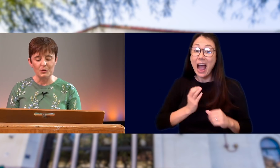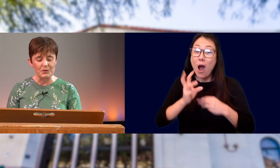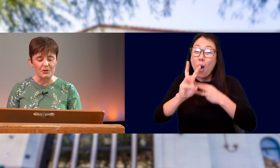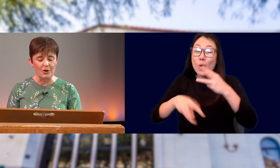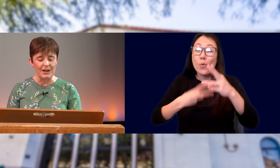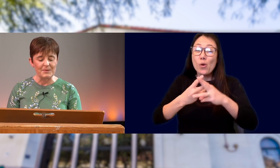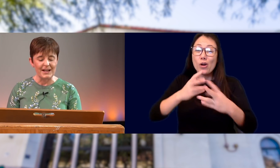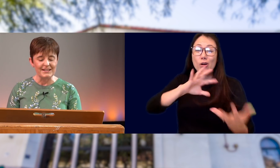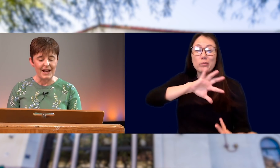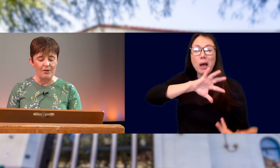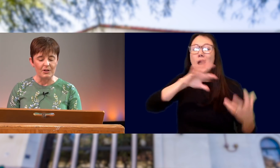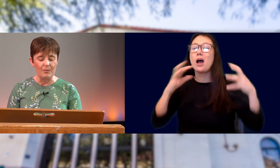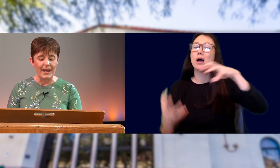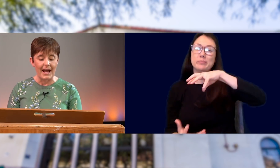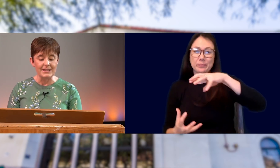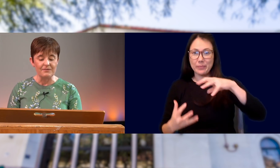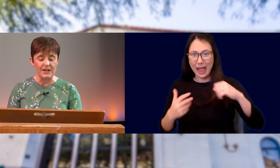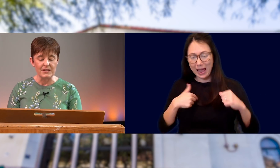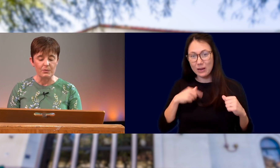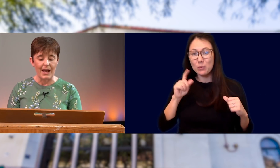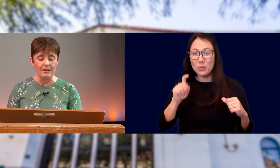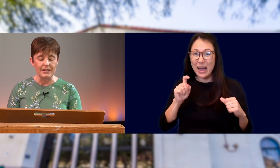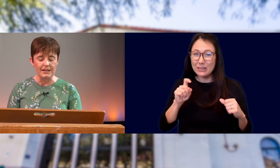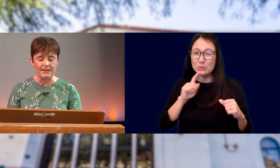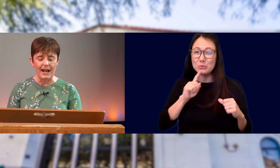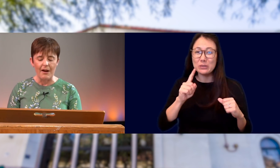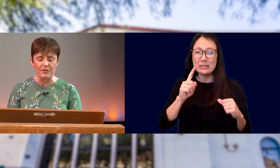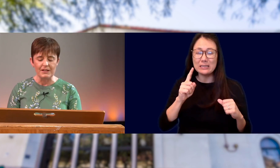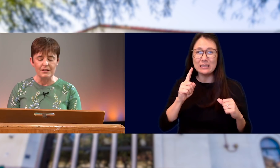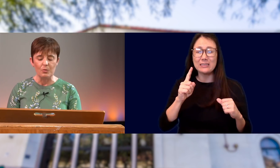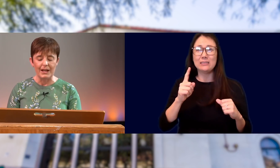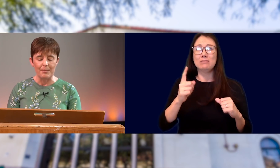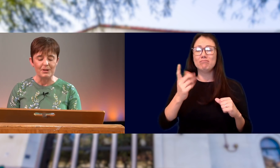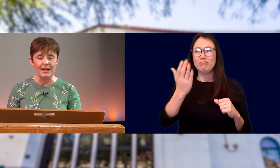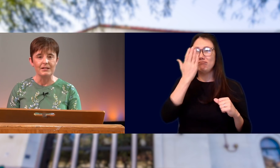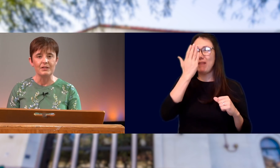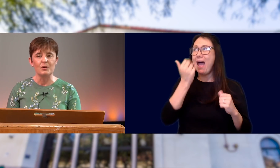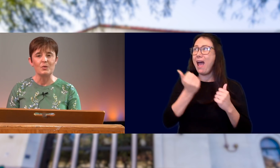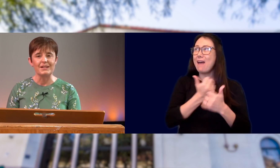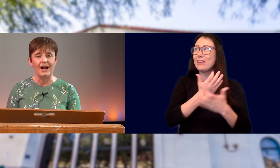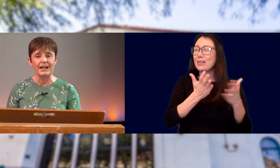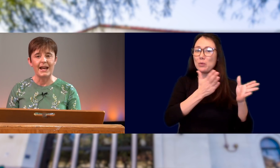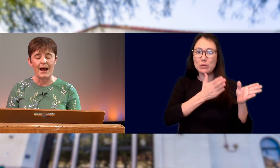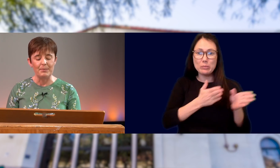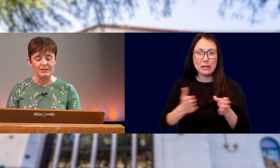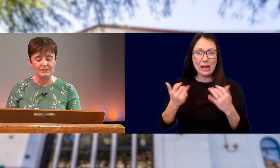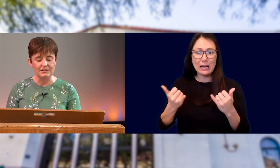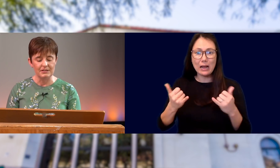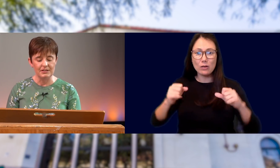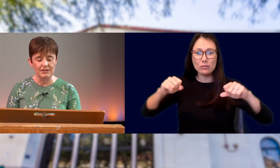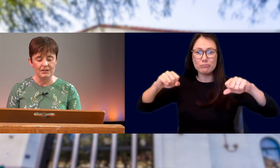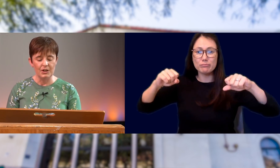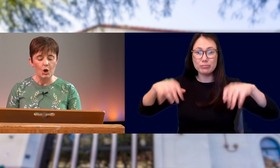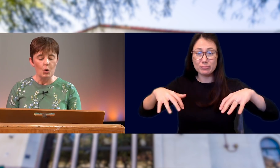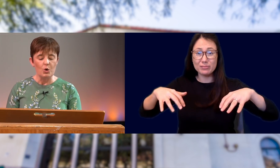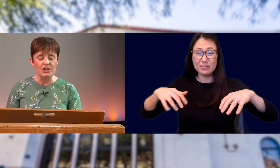OUR WORLD WAS TURNED UPSIDE DOWN AND WE HAD TO FACE THE REALITY THAT EVERYTHING THAT WE HAD PLANNED WAS NOT GOING TO HAPPEN.